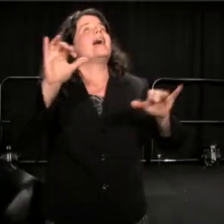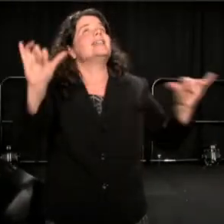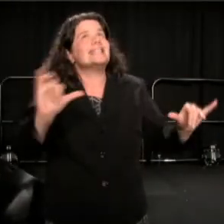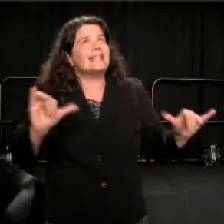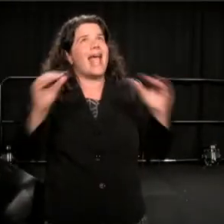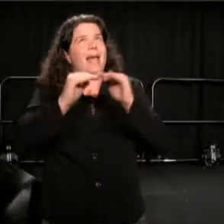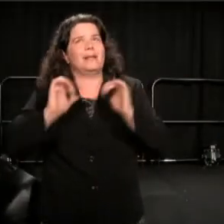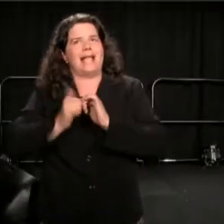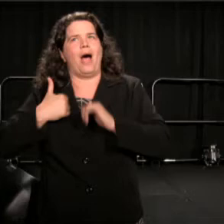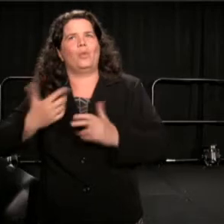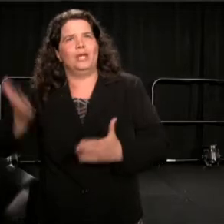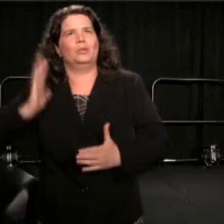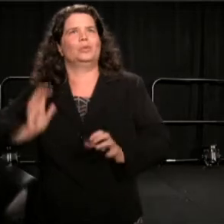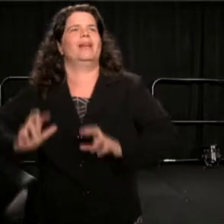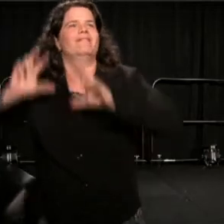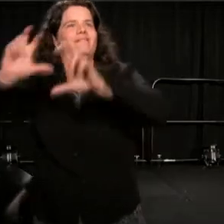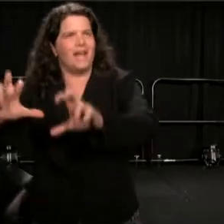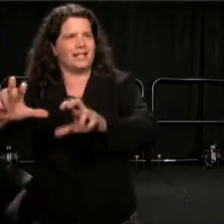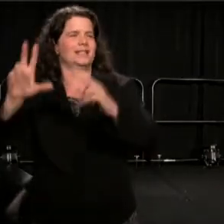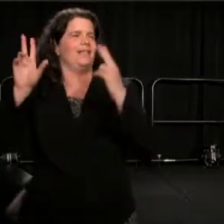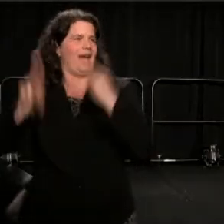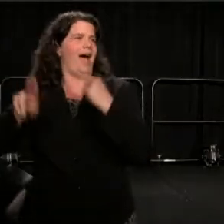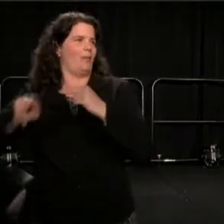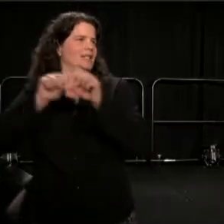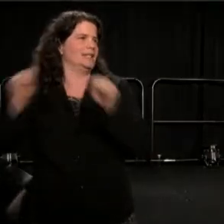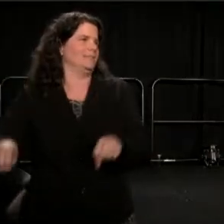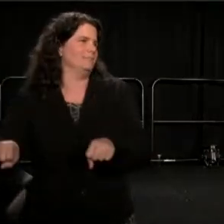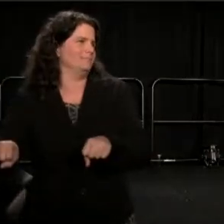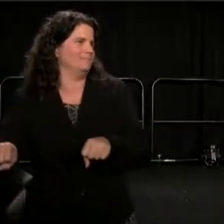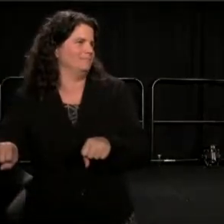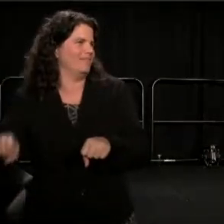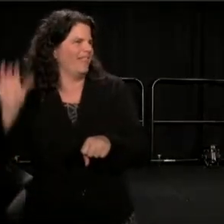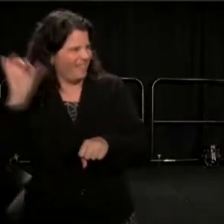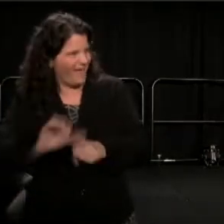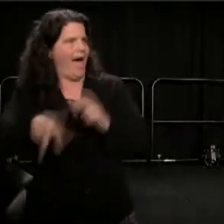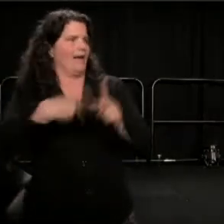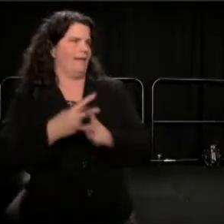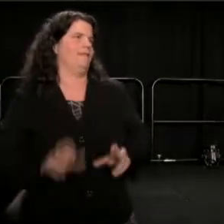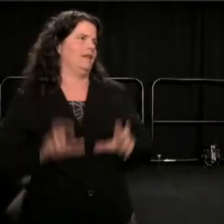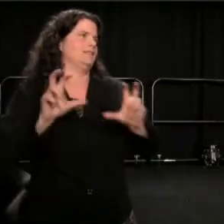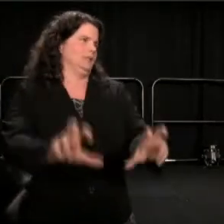But we as Americans, know how to make big investments. And I'm particularly excited about the possibility